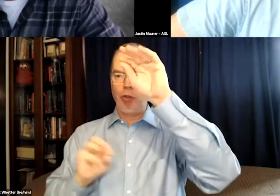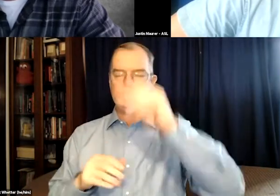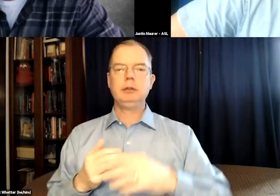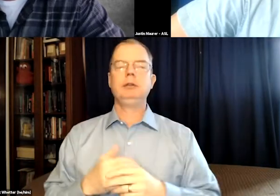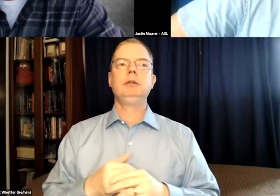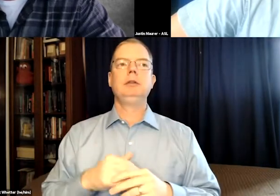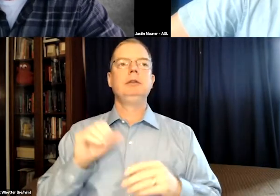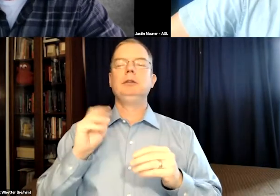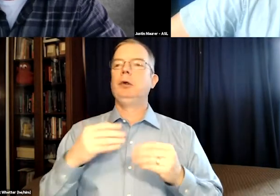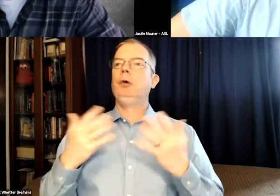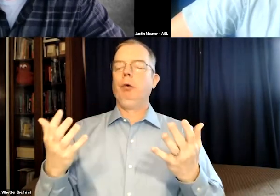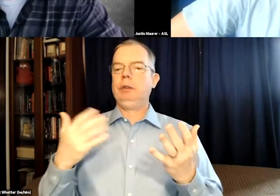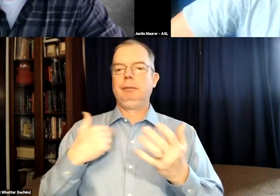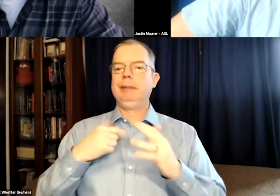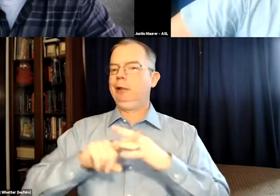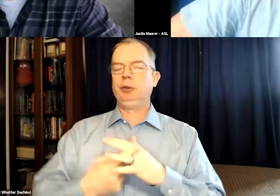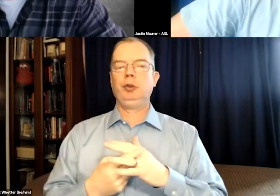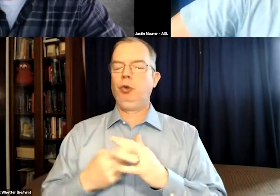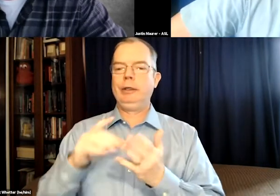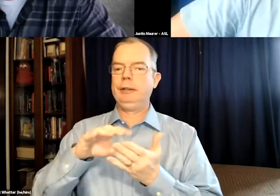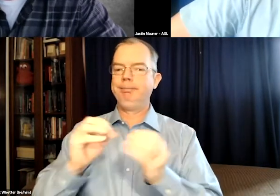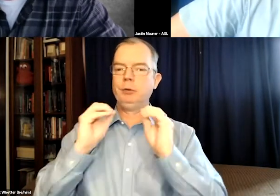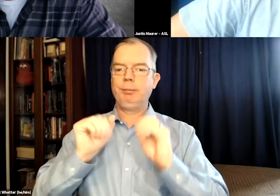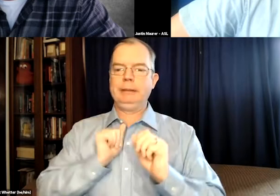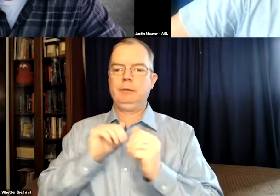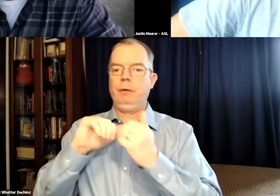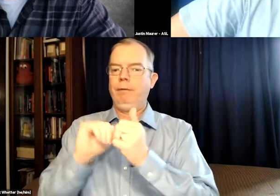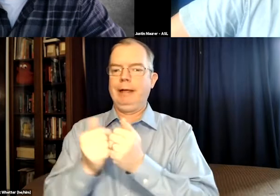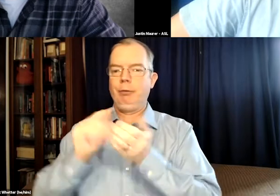but the captions were all just having frequent errors when I would watch them.